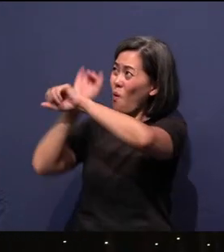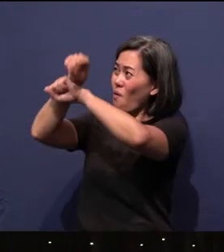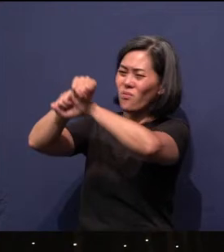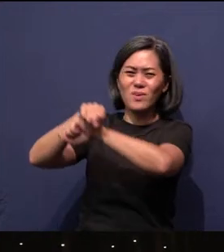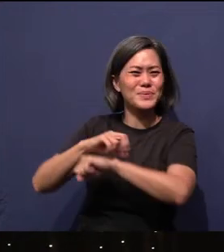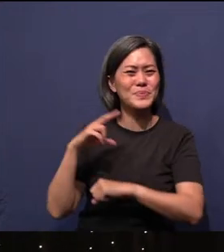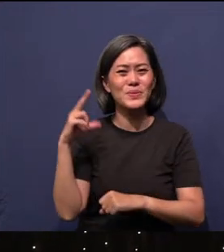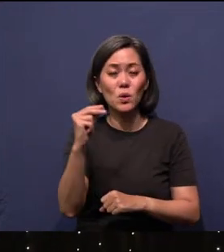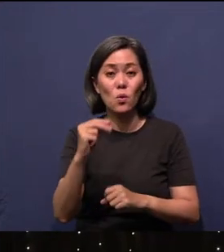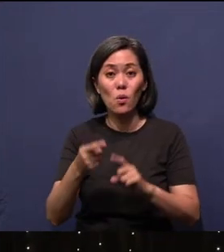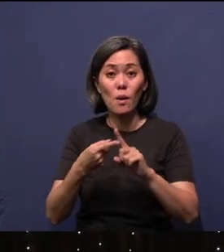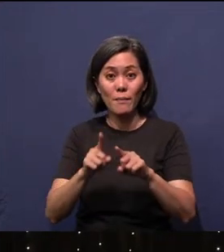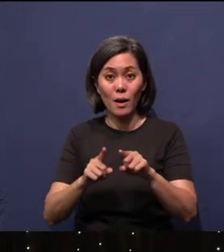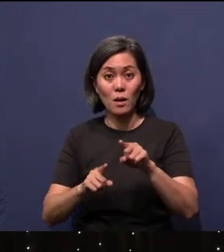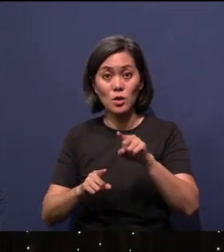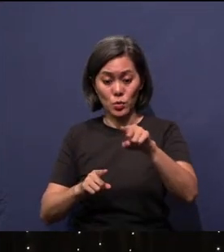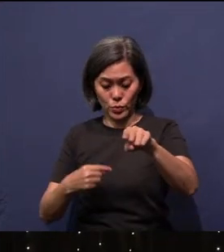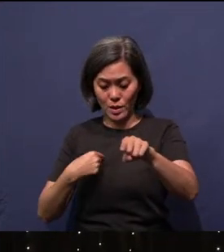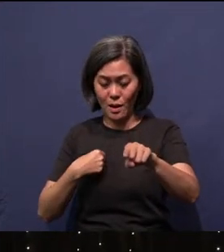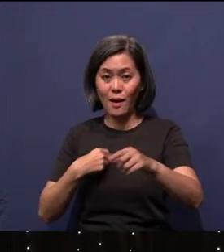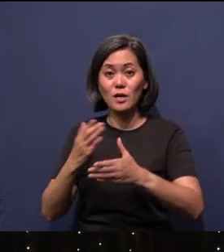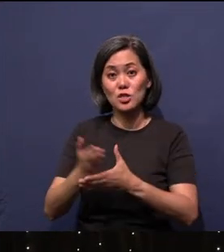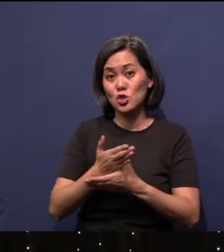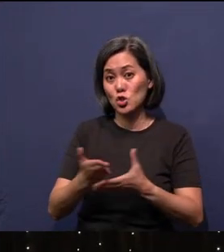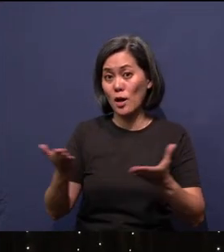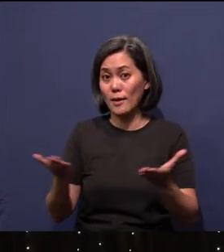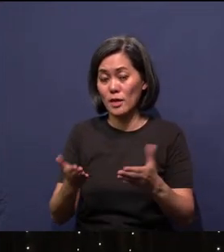this what you and I shared here on Resurrection Sunday?